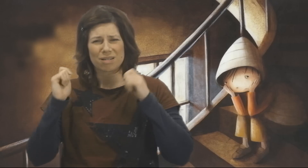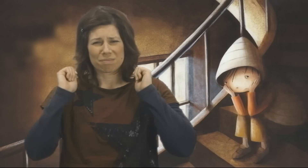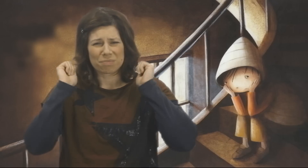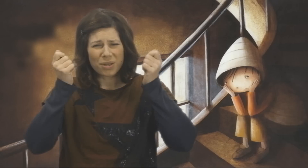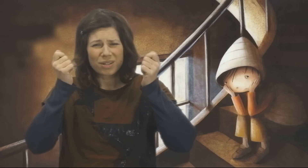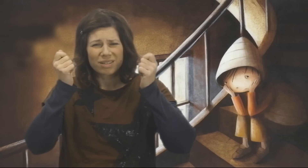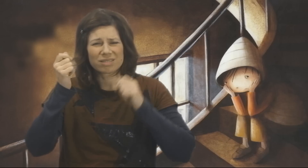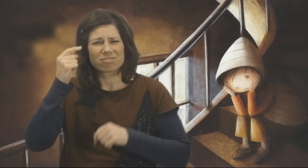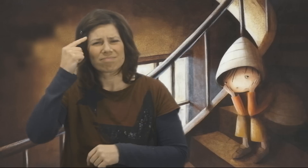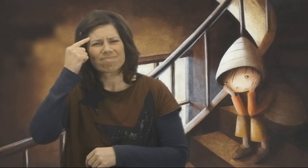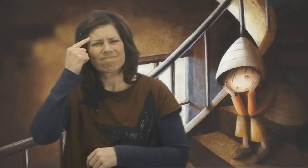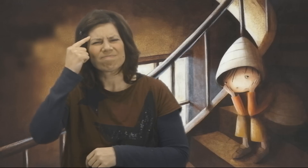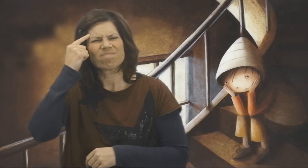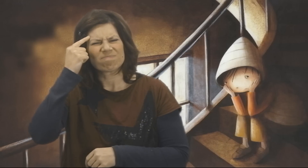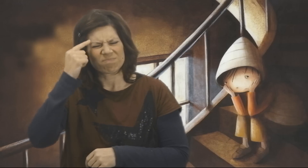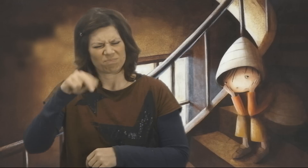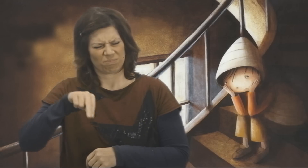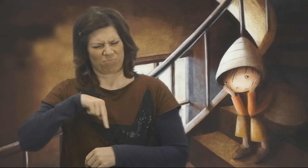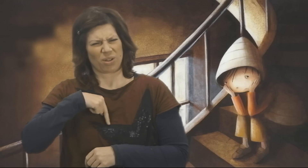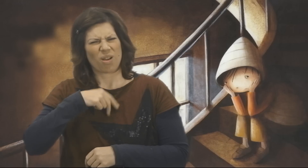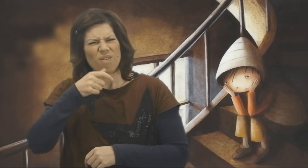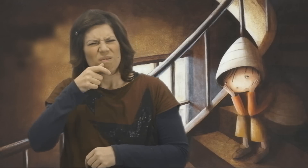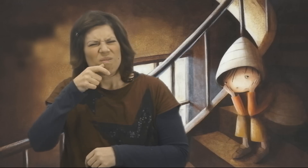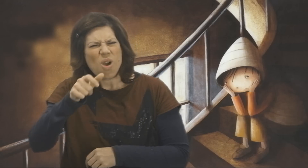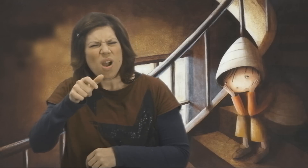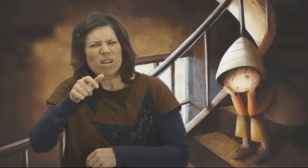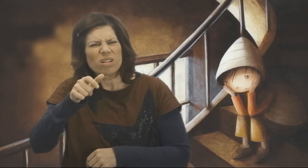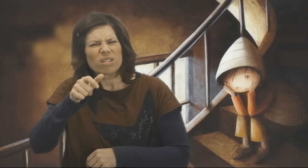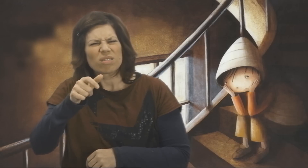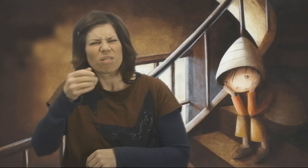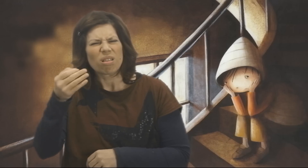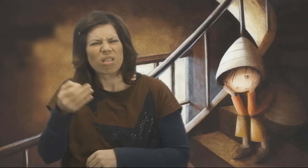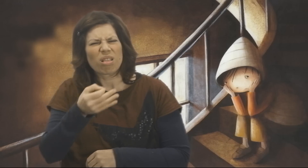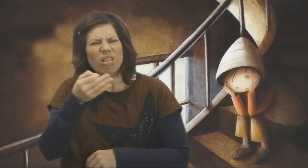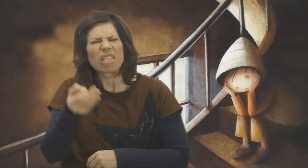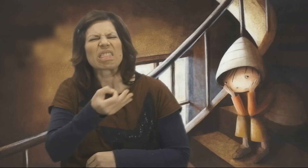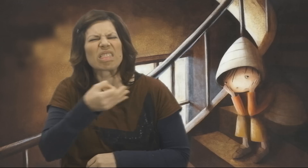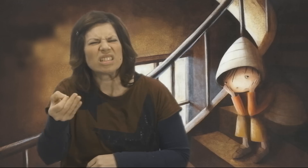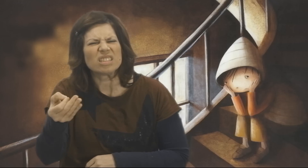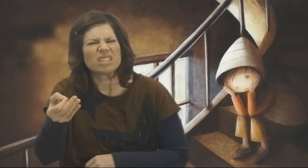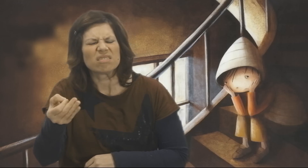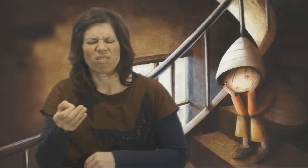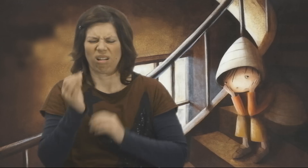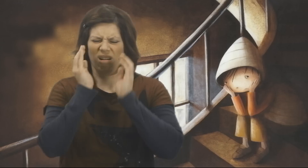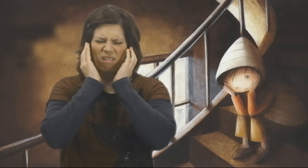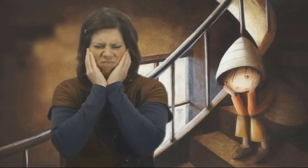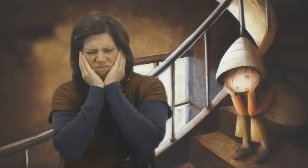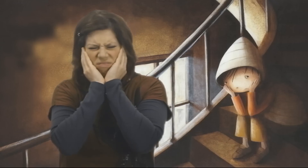"My words are so petty", thinks Paul.